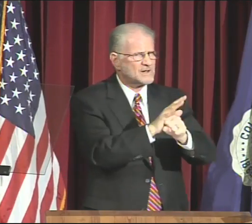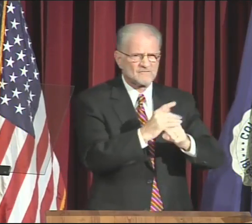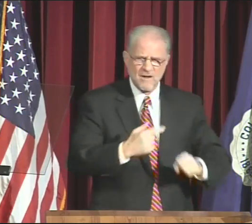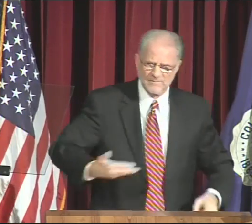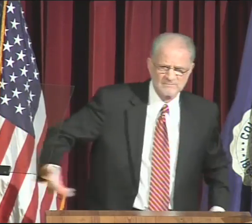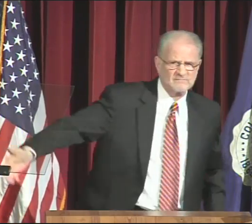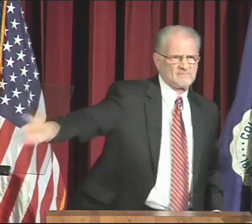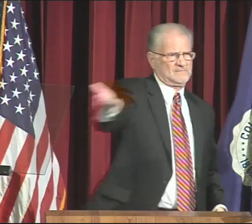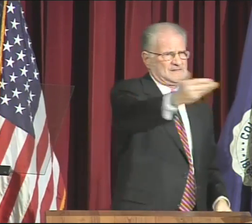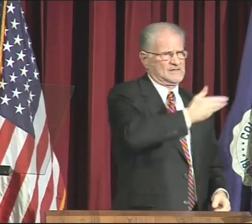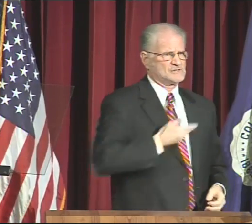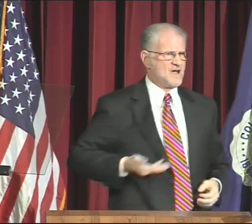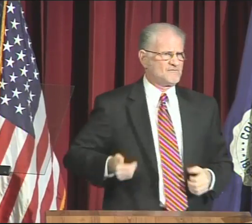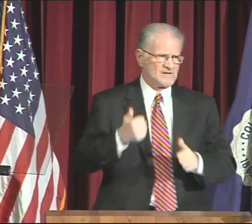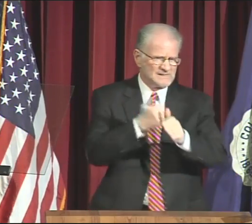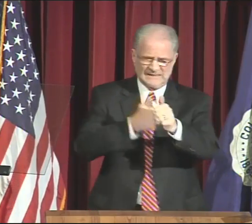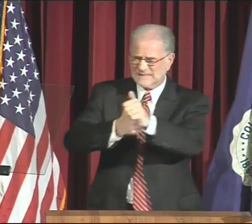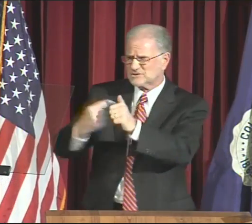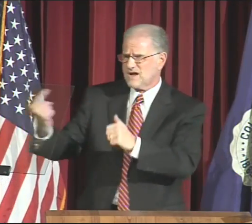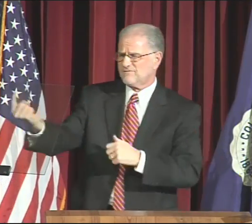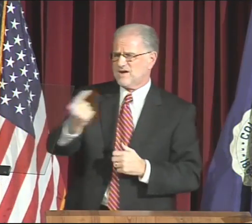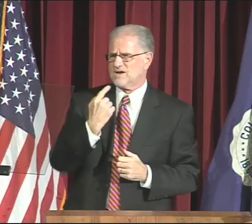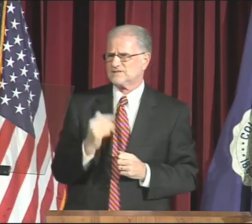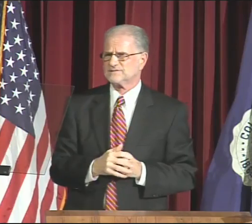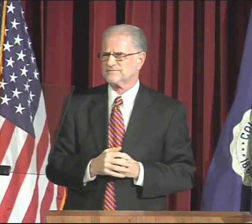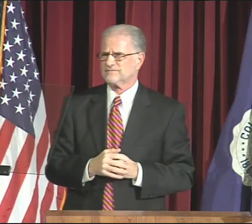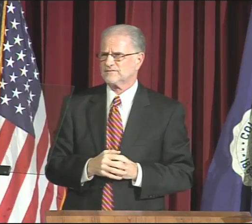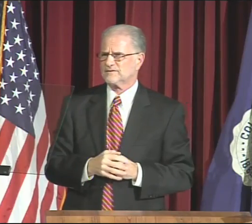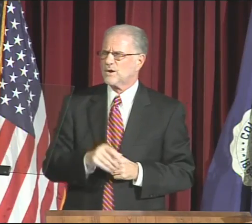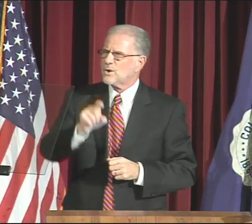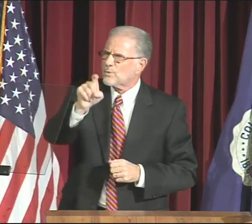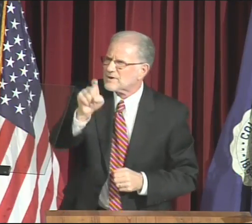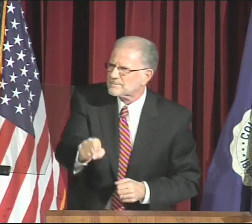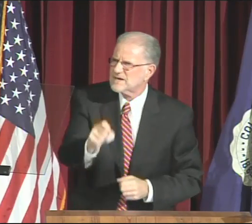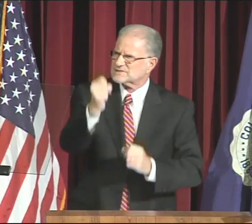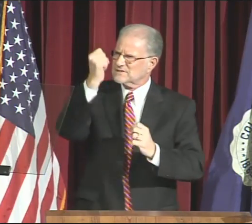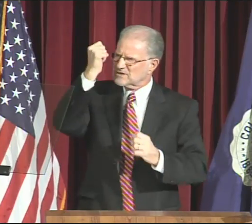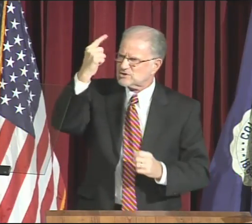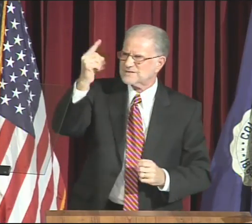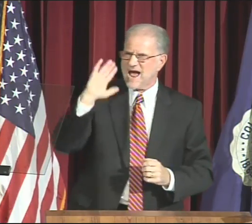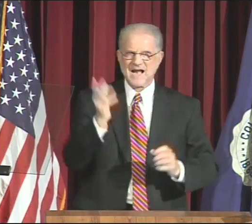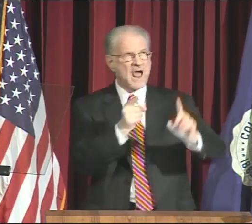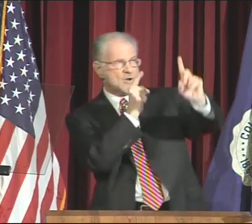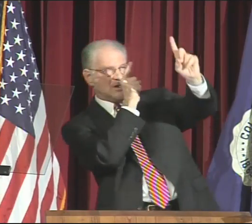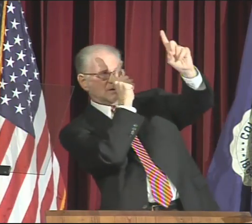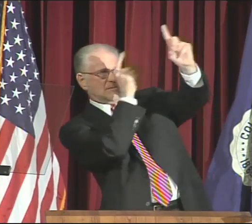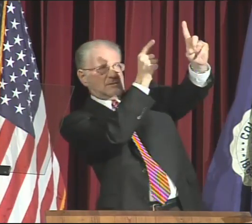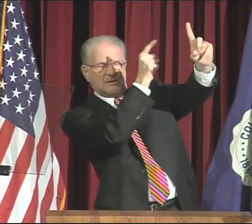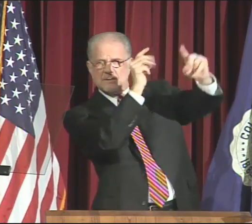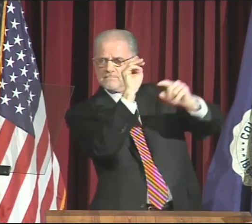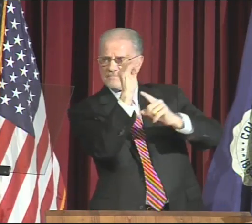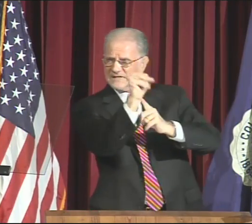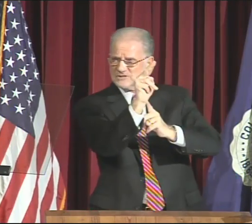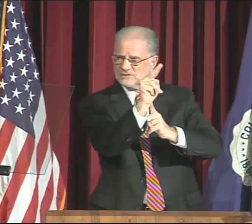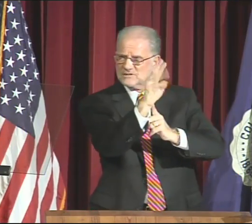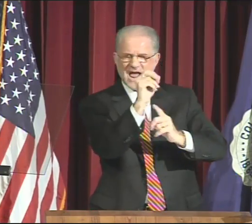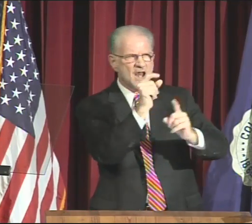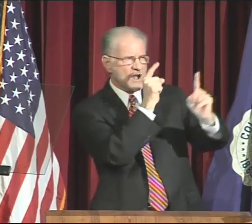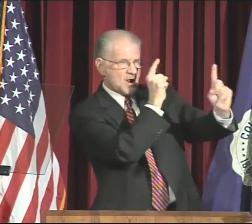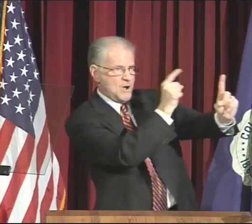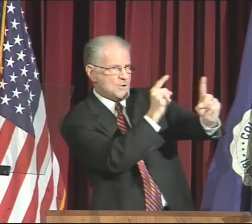It requires the deepest of commitment from each of us.